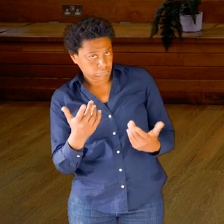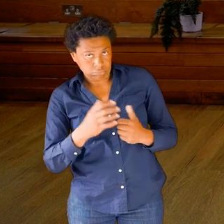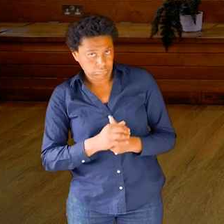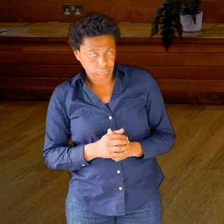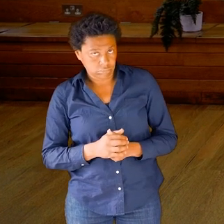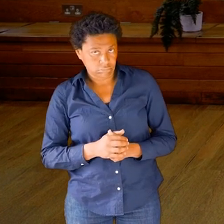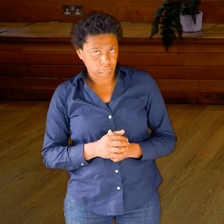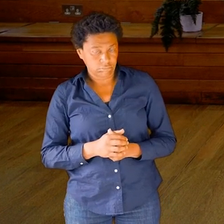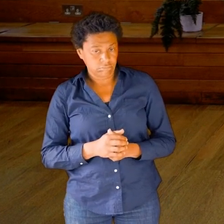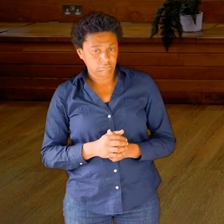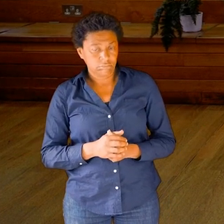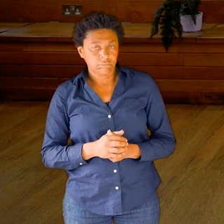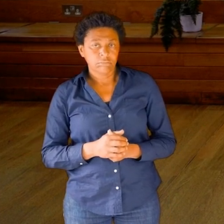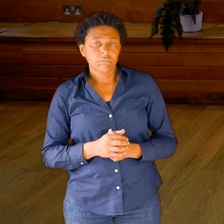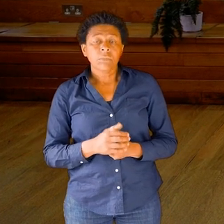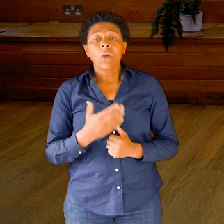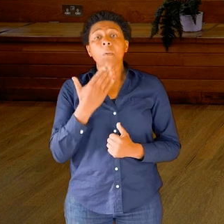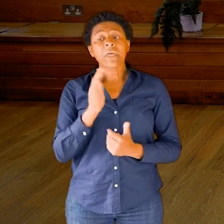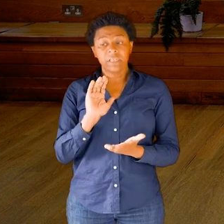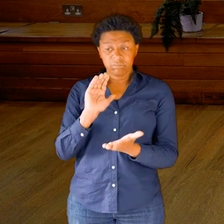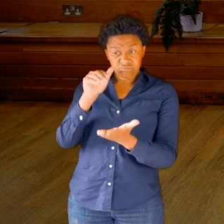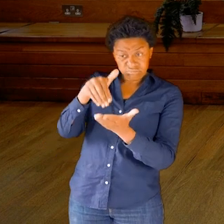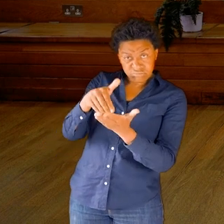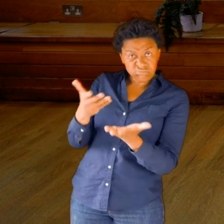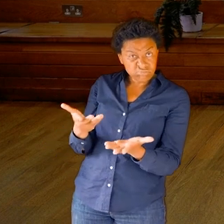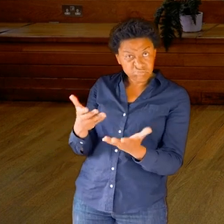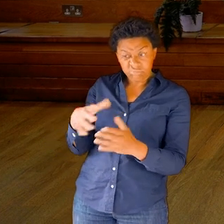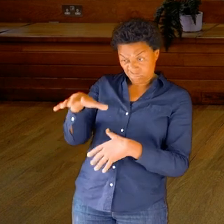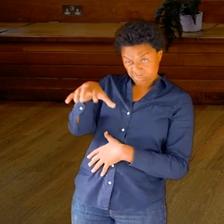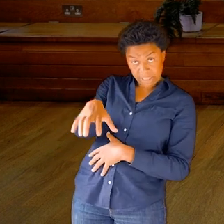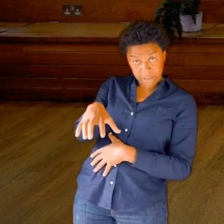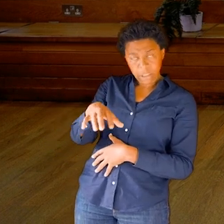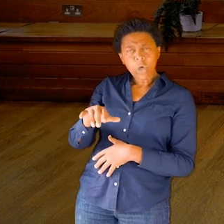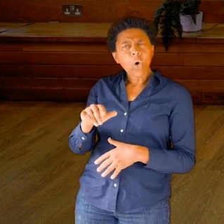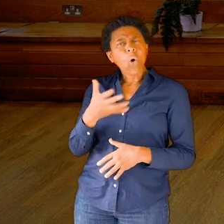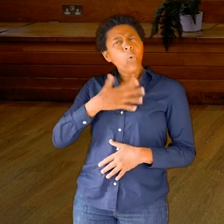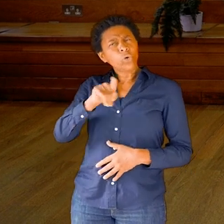It’s up to you. I’m going to invite you to find a position where you feel like the front